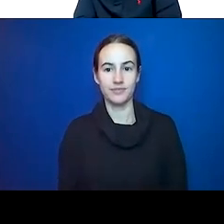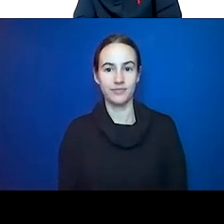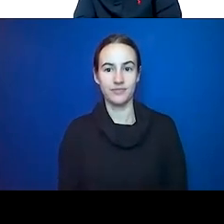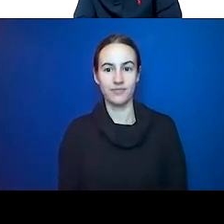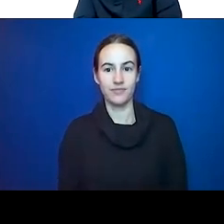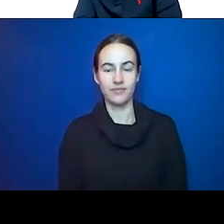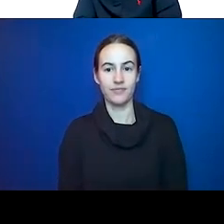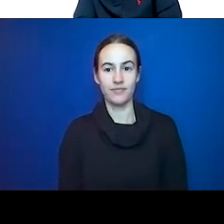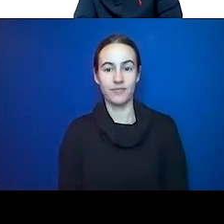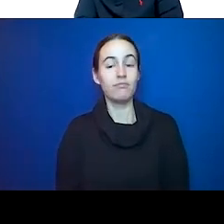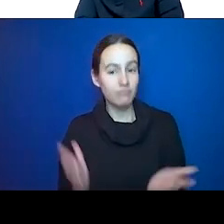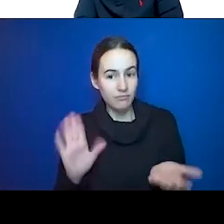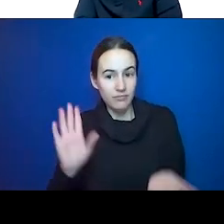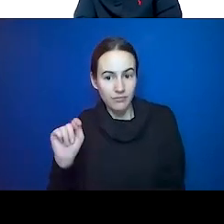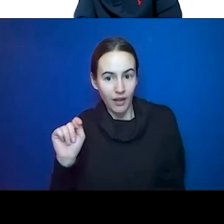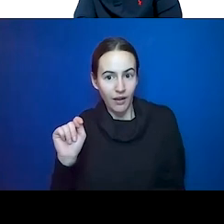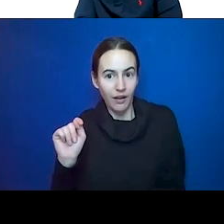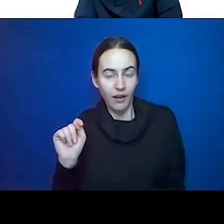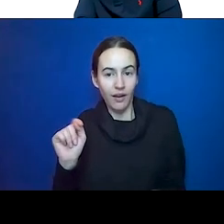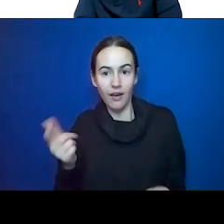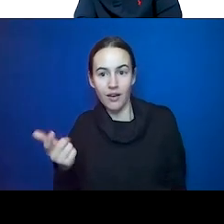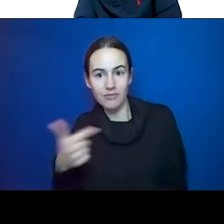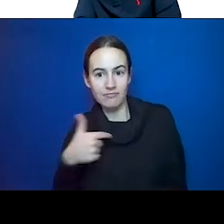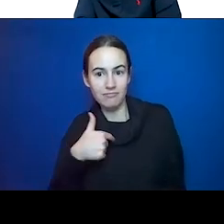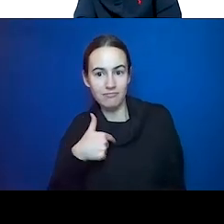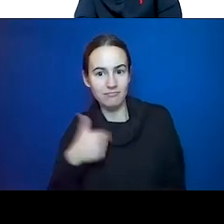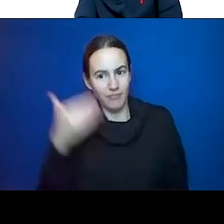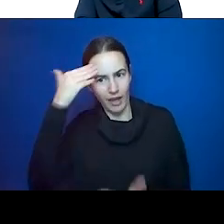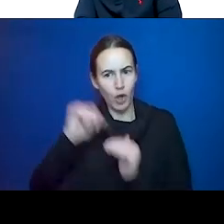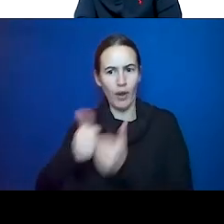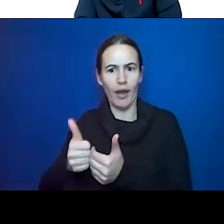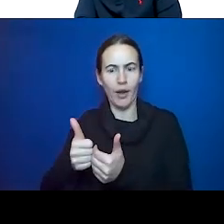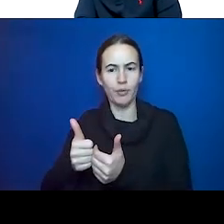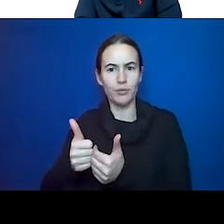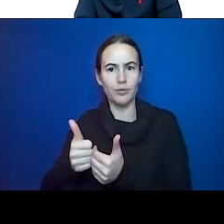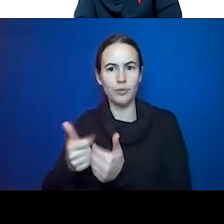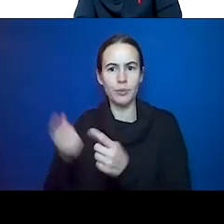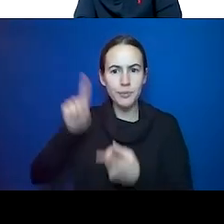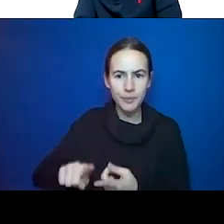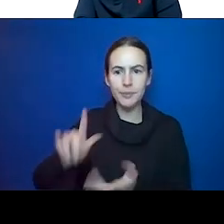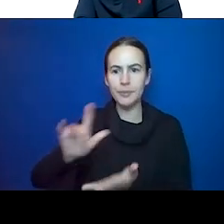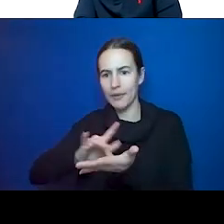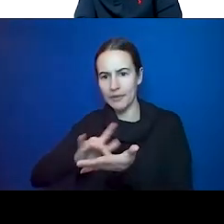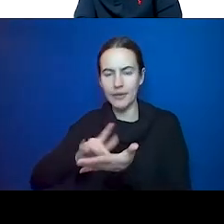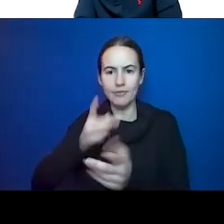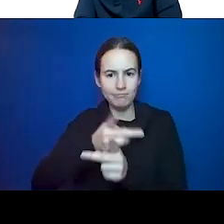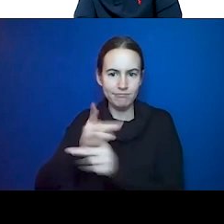internist and I know how to take away the medications and decrease the doses. And it's really fascinating when you're